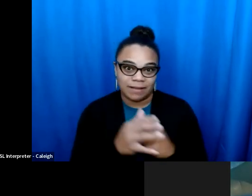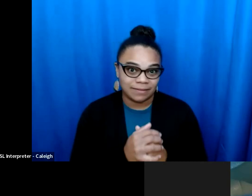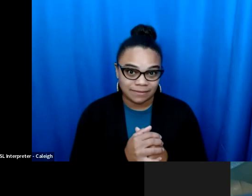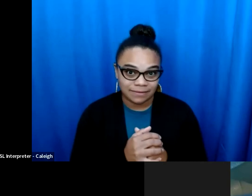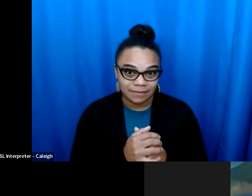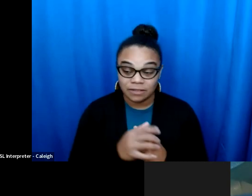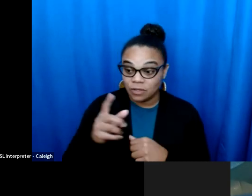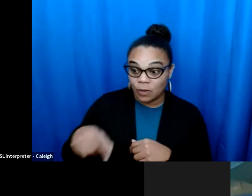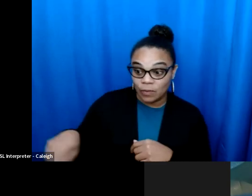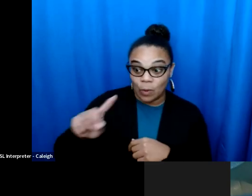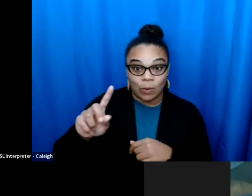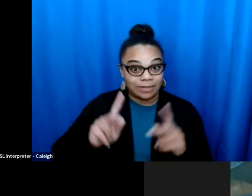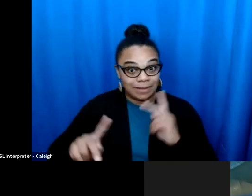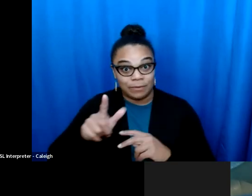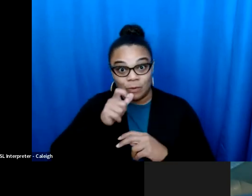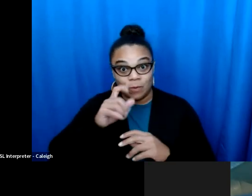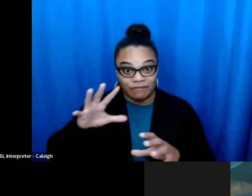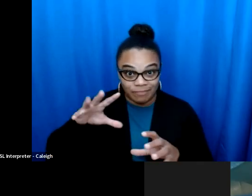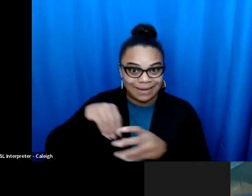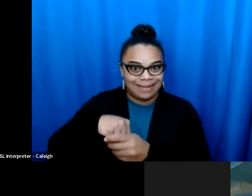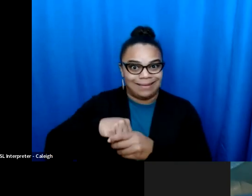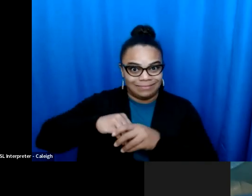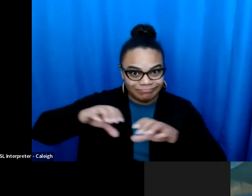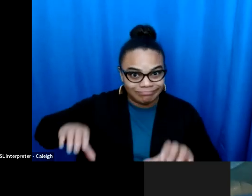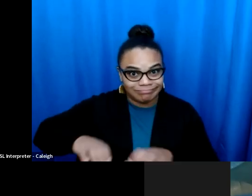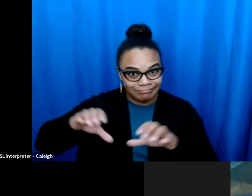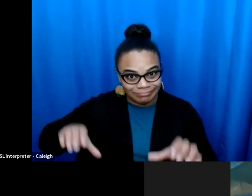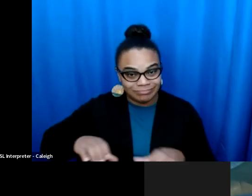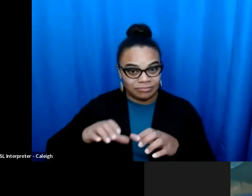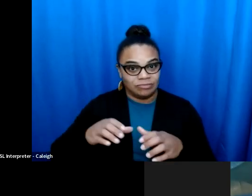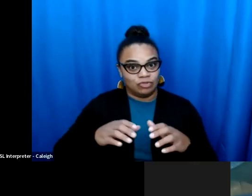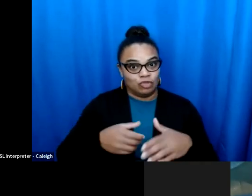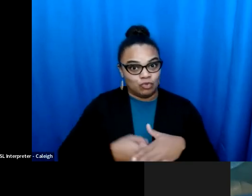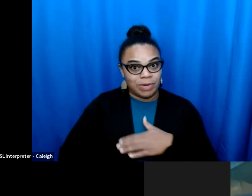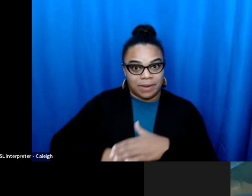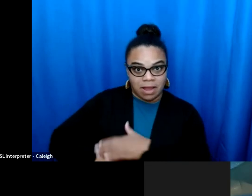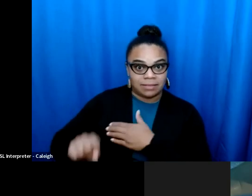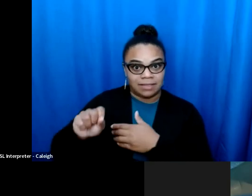and angry about the Dobbs decision, but not terribly surprised. Those who have